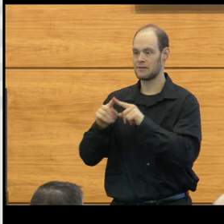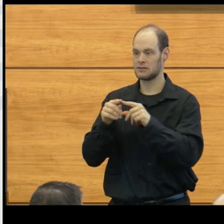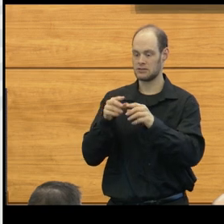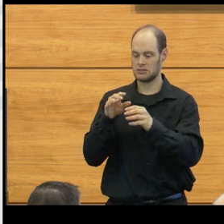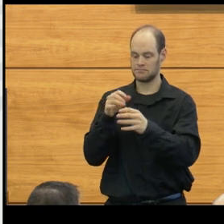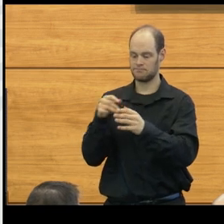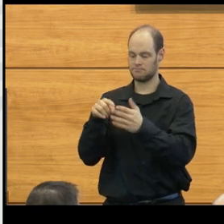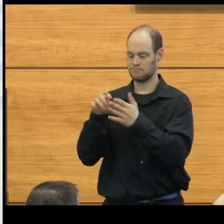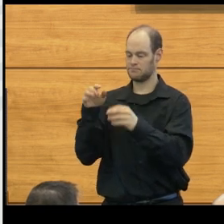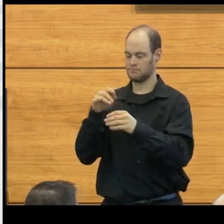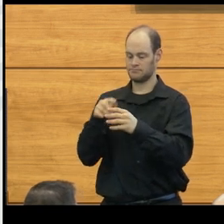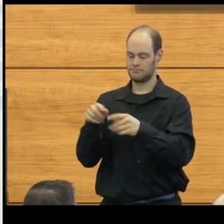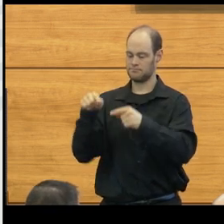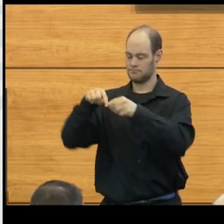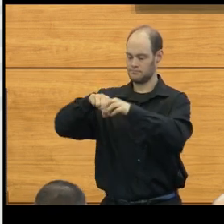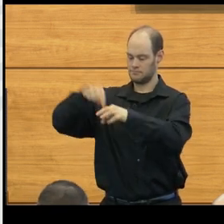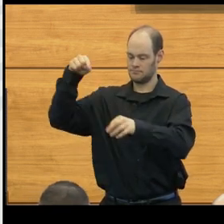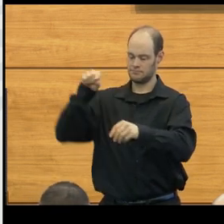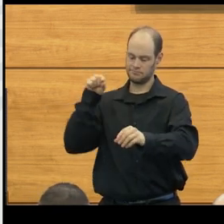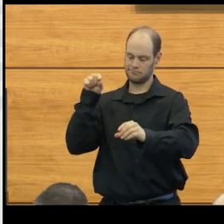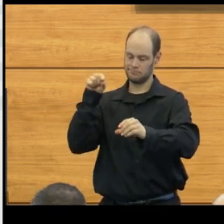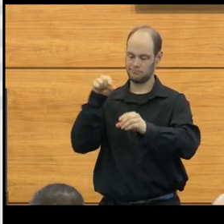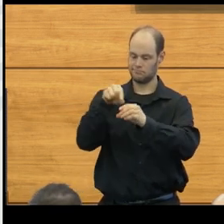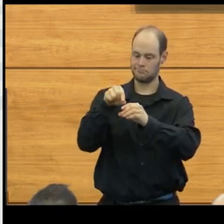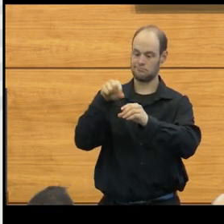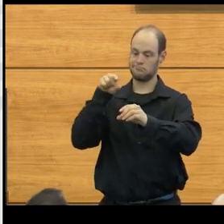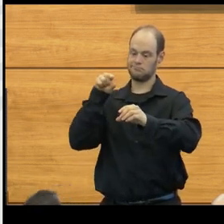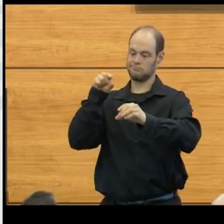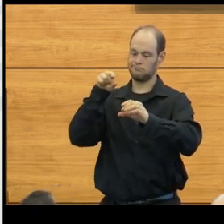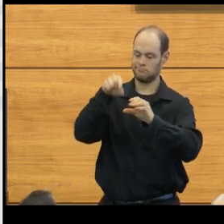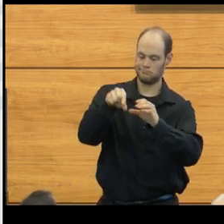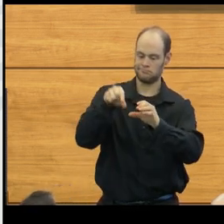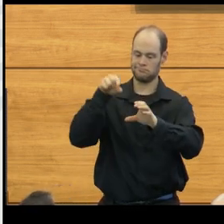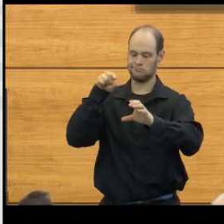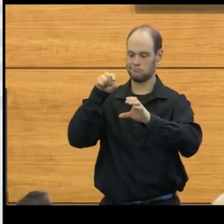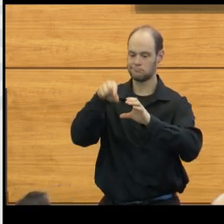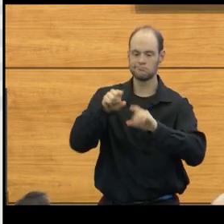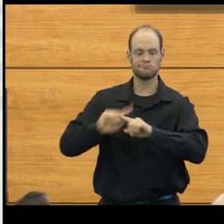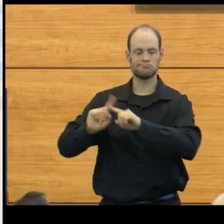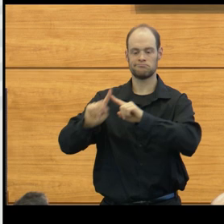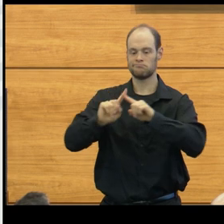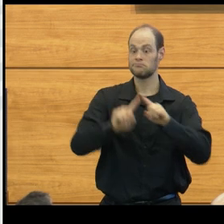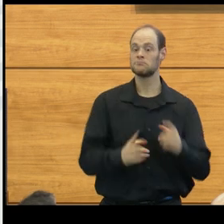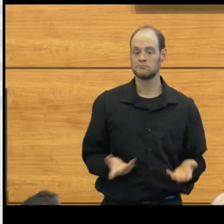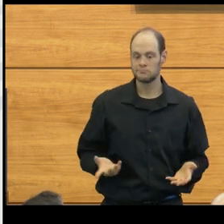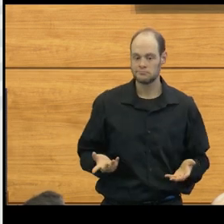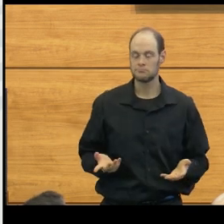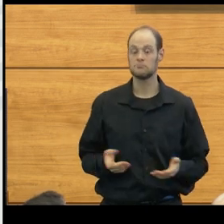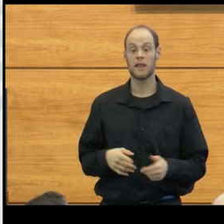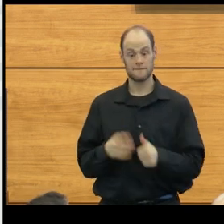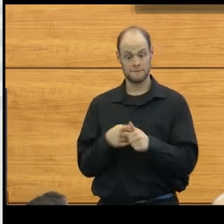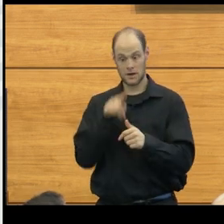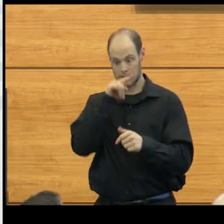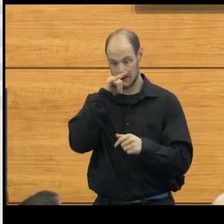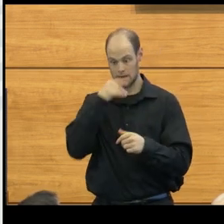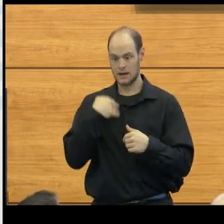in a variety of children, but had problems. In fact, the first child that had a ball valve